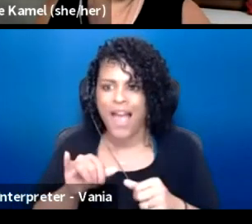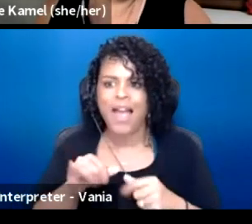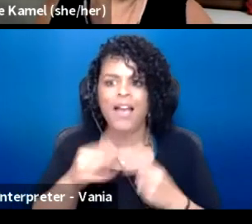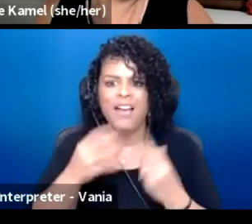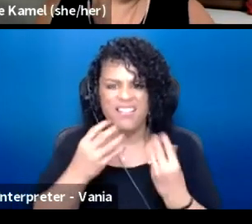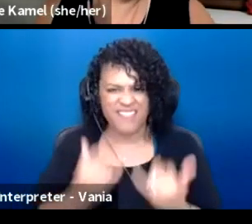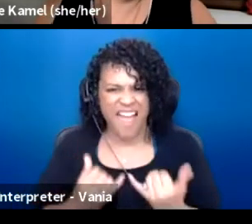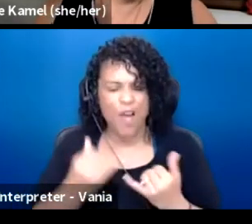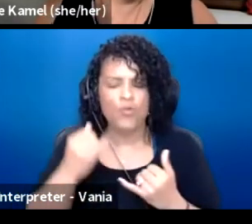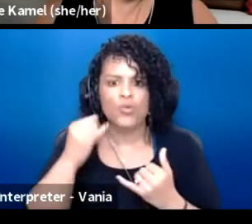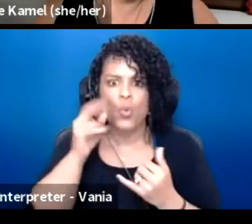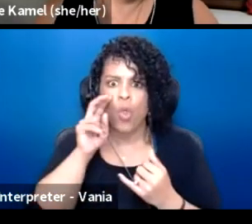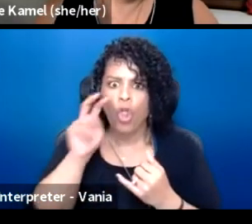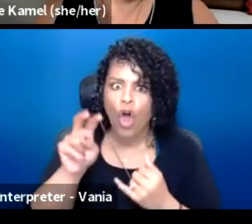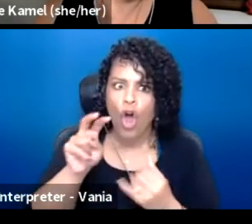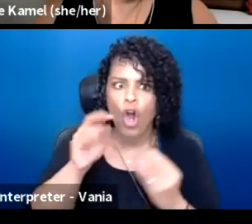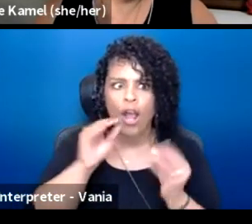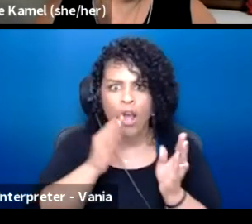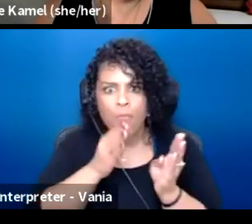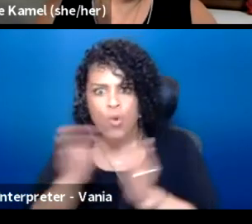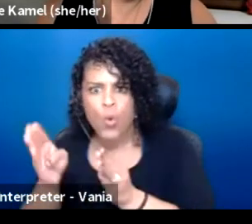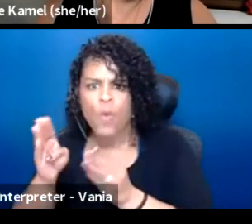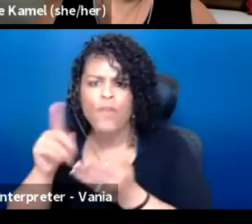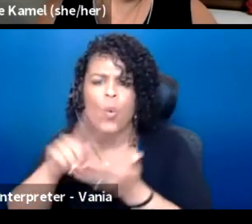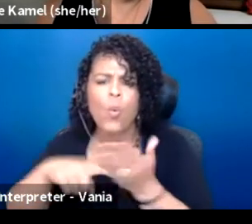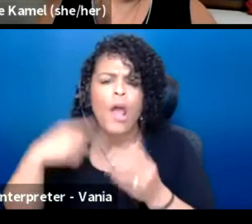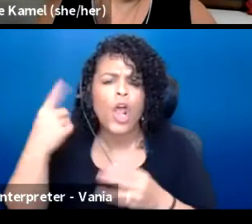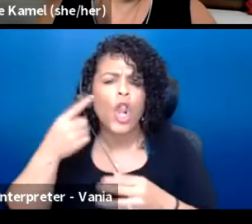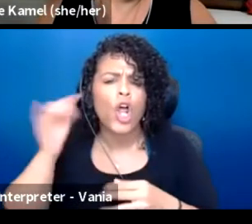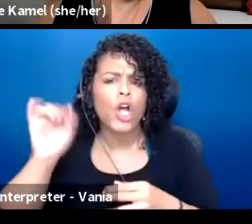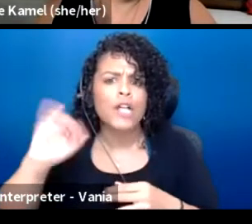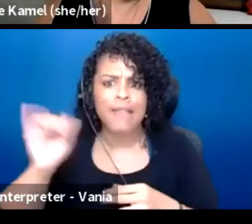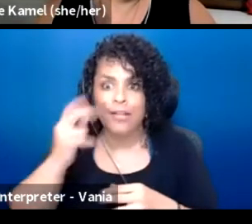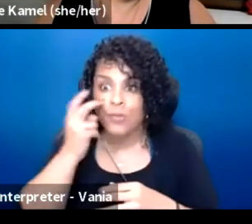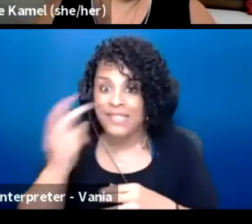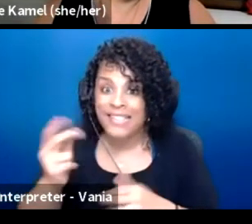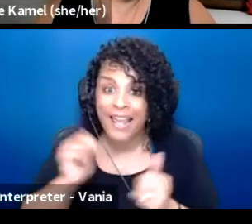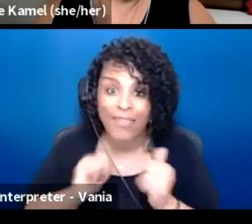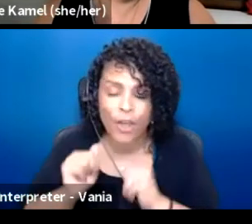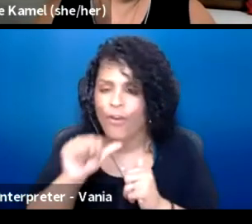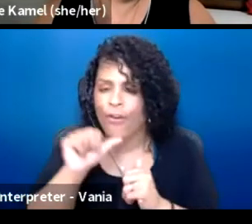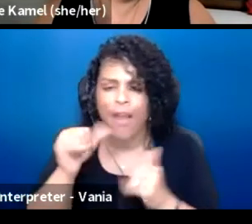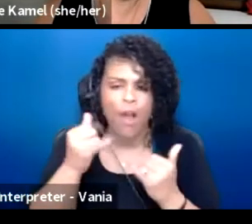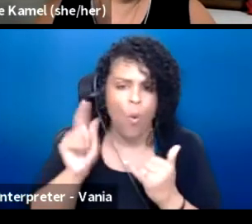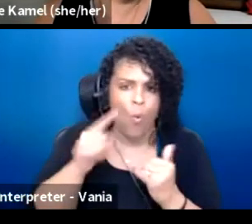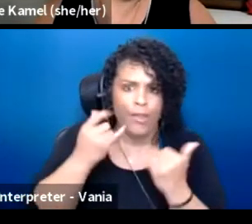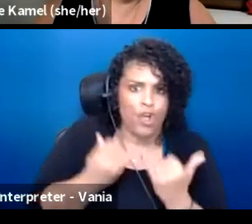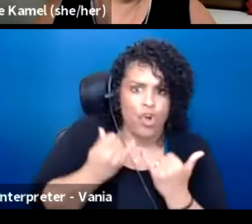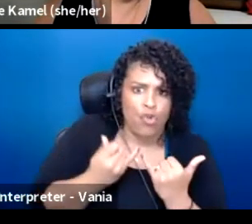of what it looks like to see the theater, not just in its current form and how we can infuse it